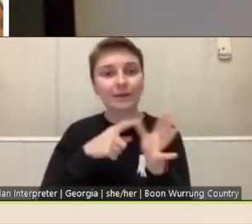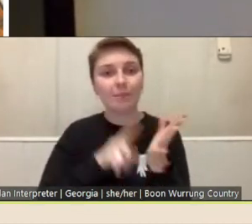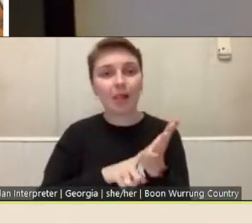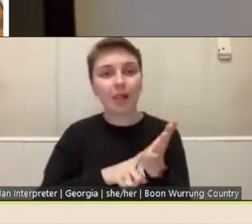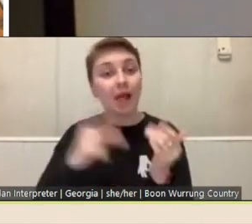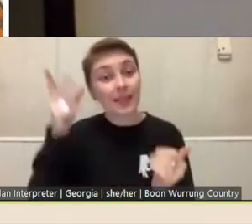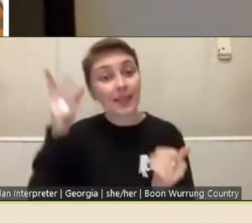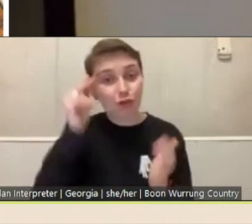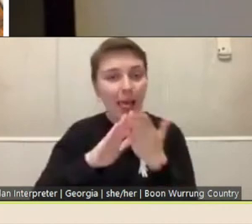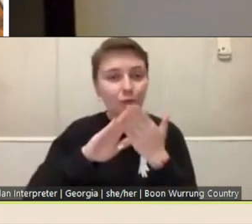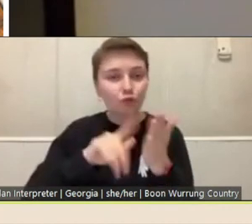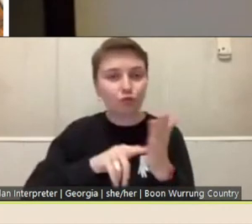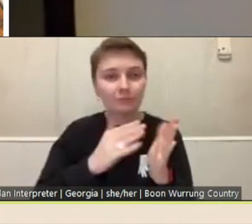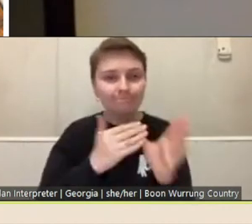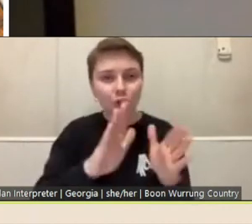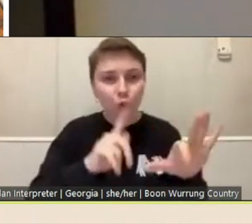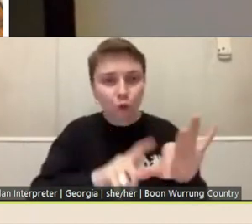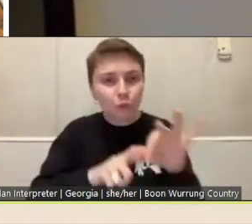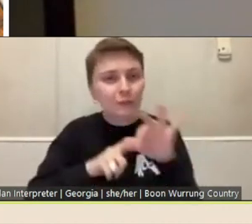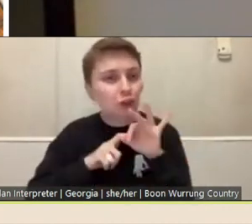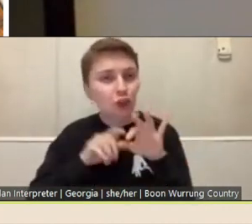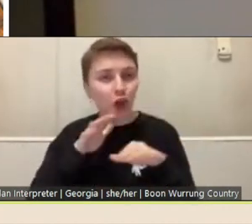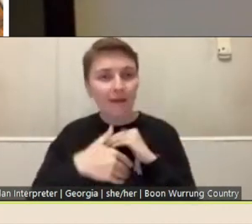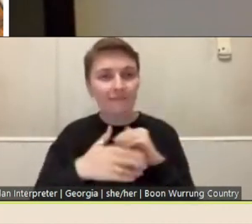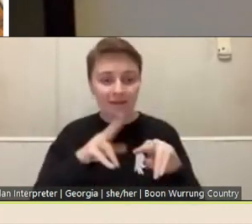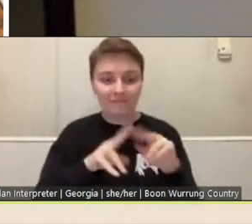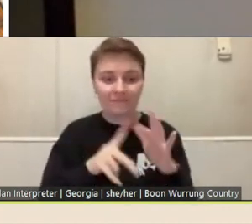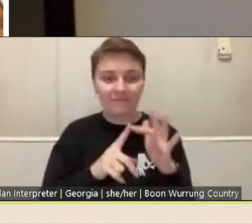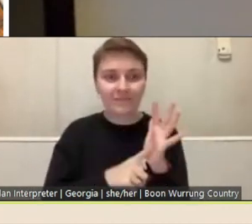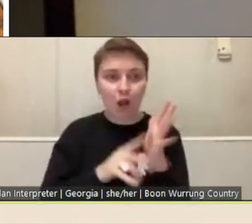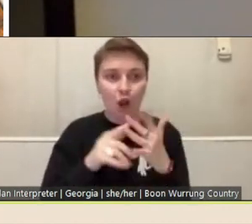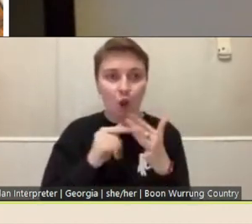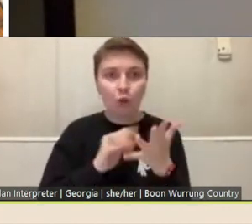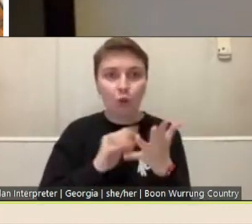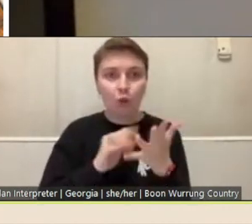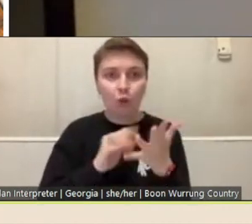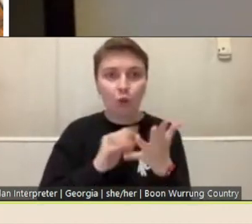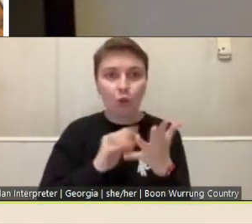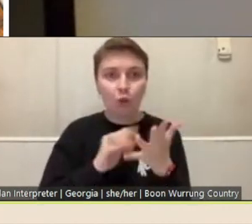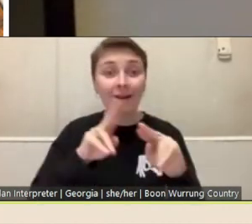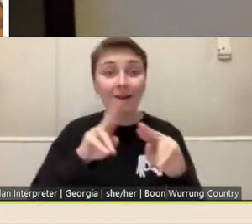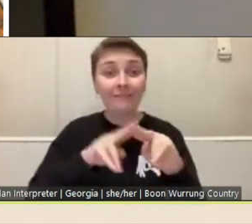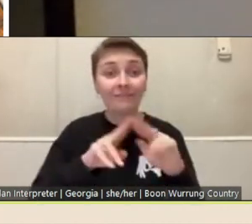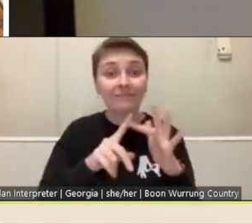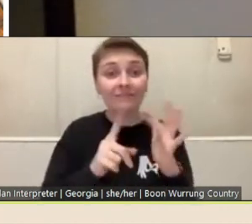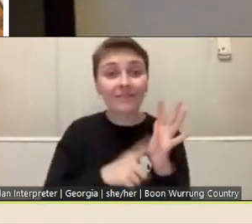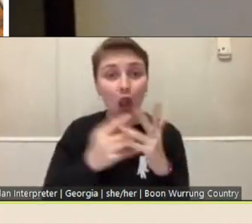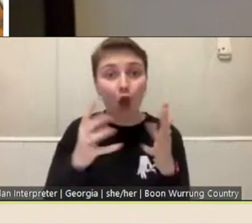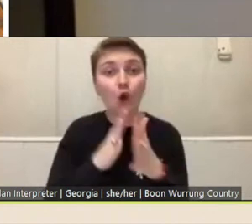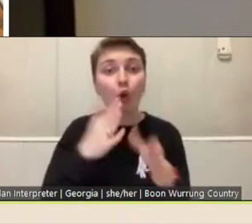you may have about the fellowships and about how fellows work with the state collection. So,